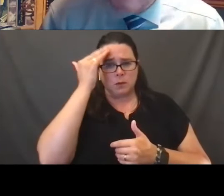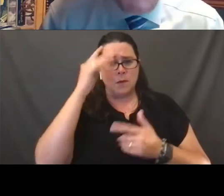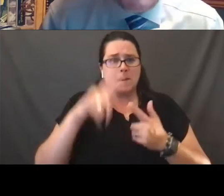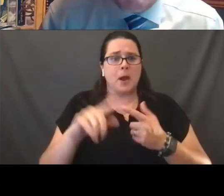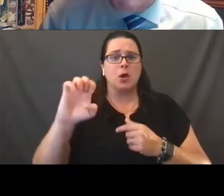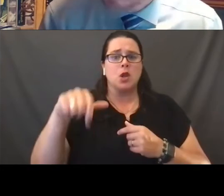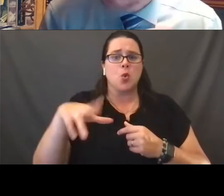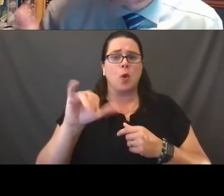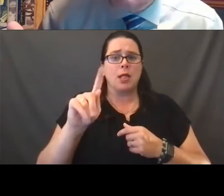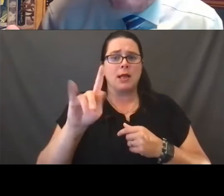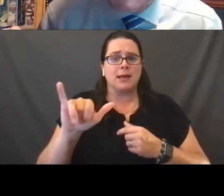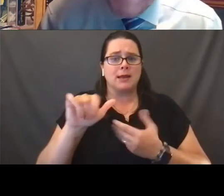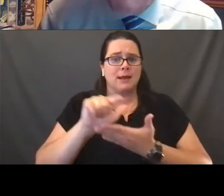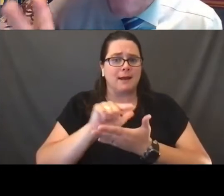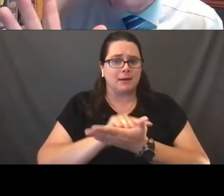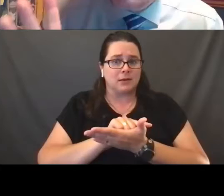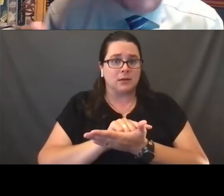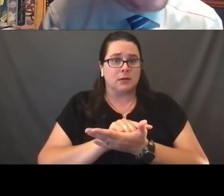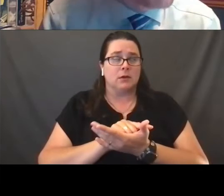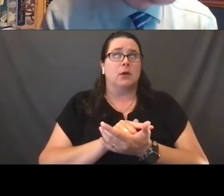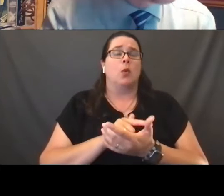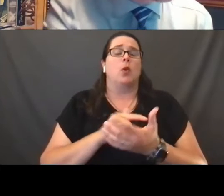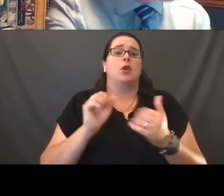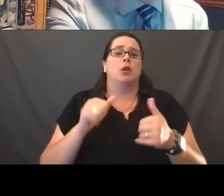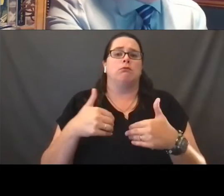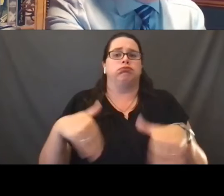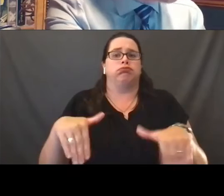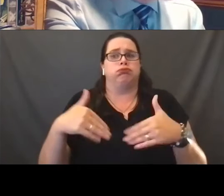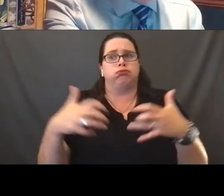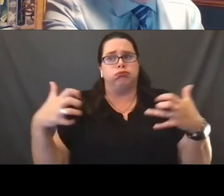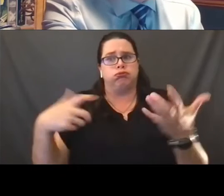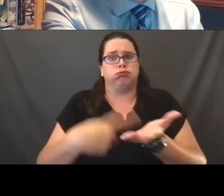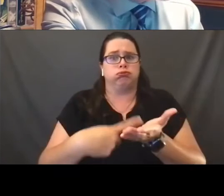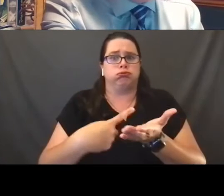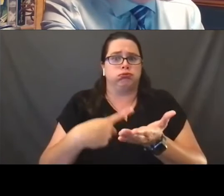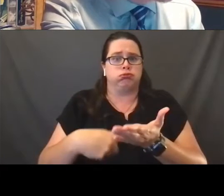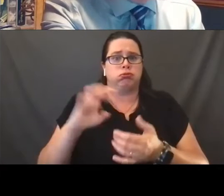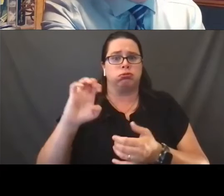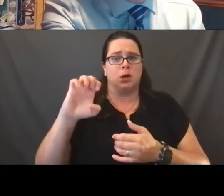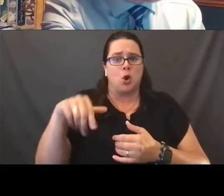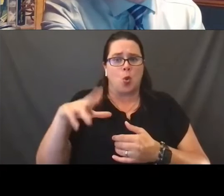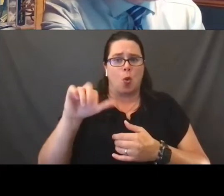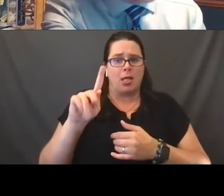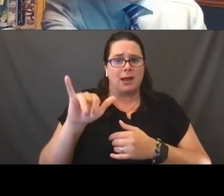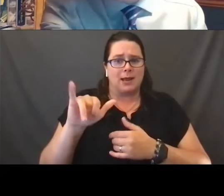We could likewise spend a huge amount of time talking about the content of that, the importance of that